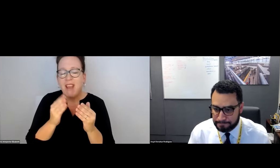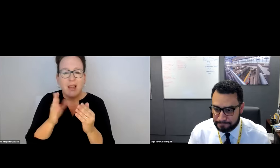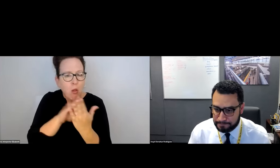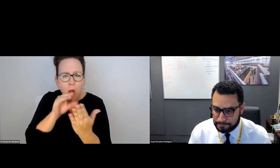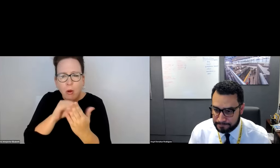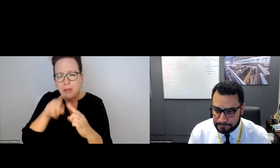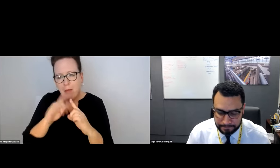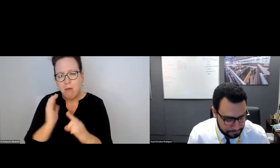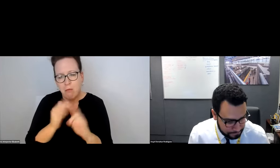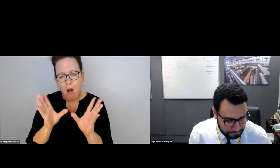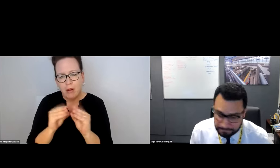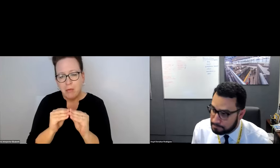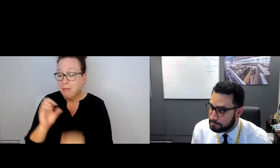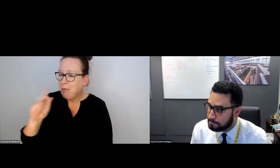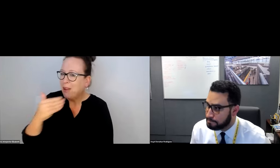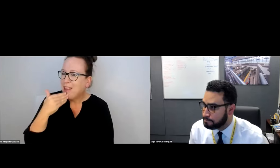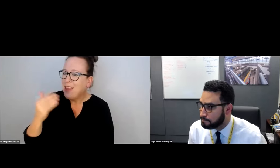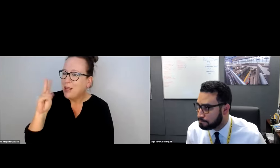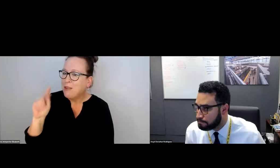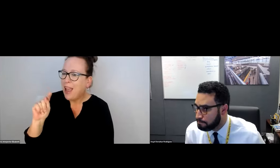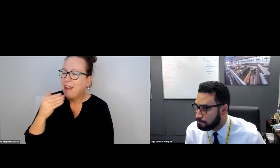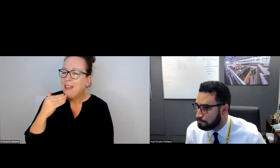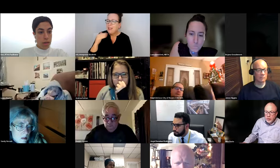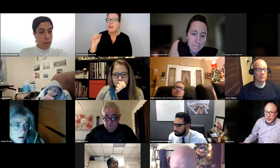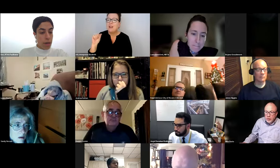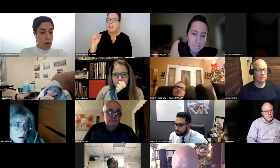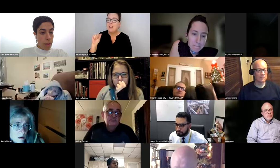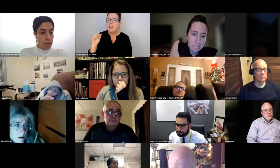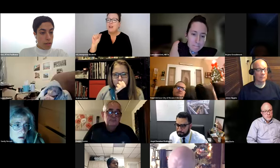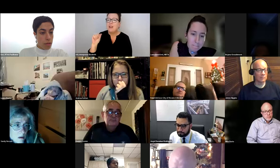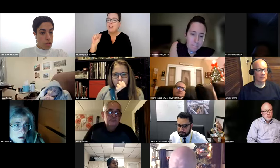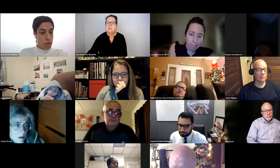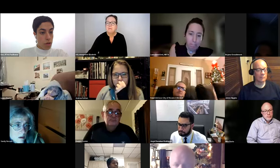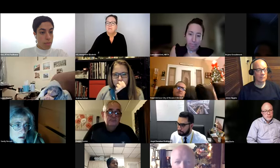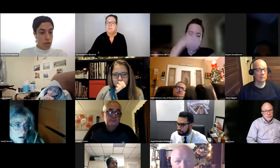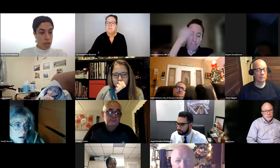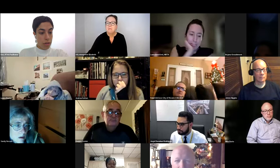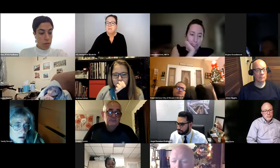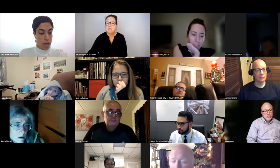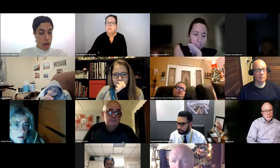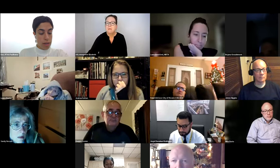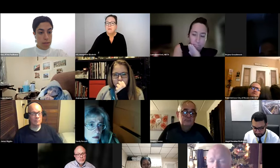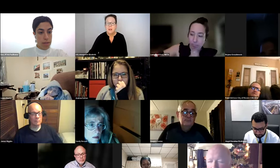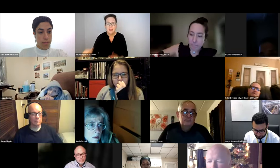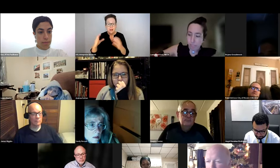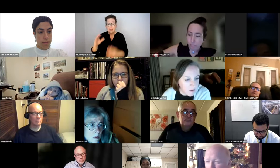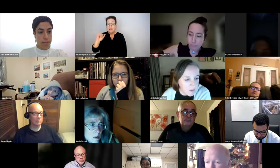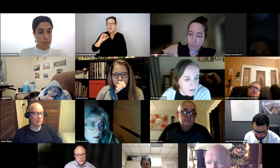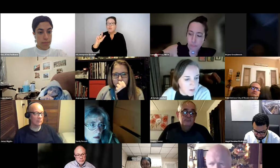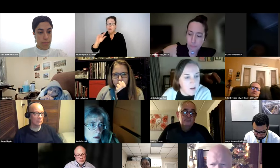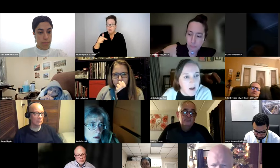INDIVIDUAL, WHO WILL BE HERE, IS PRESENT AS HE GETS HIMSELF UP TO SPEED. GREAT. THANK YOU SO MUCH, KAT AND ANGEL.